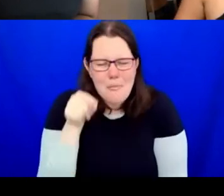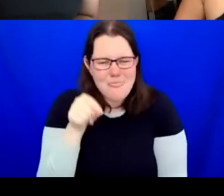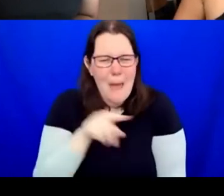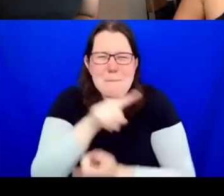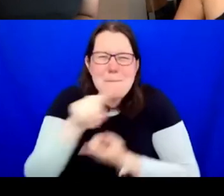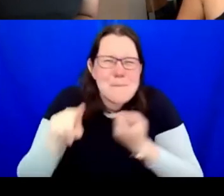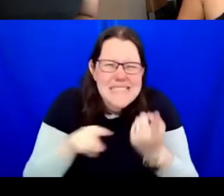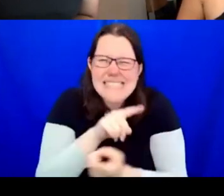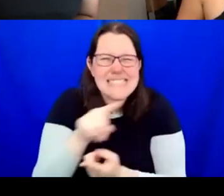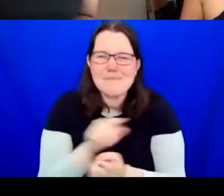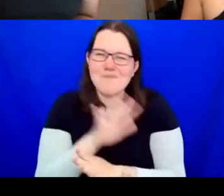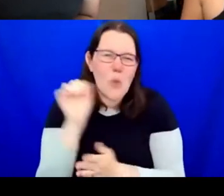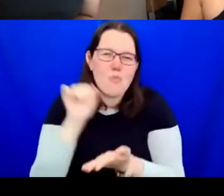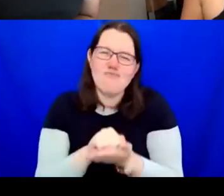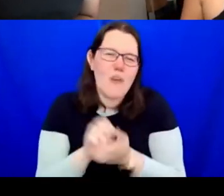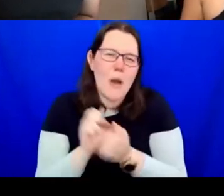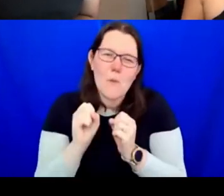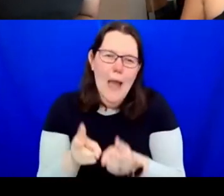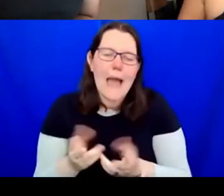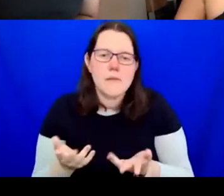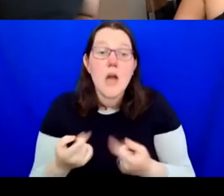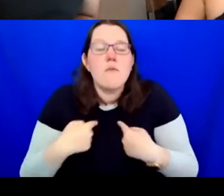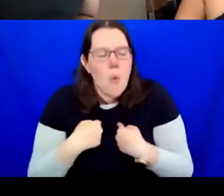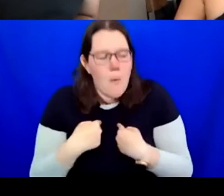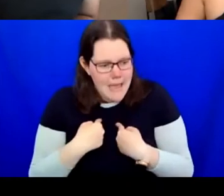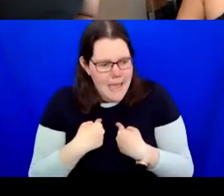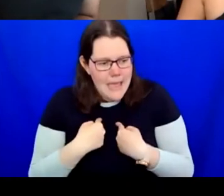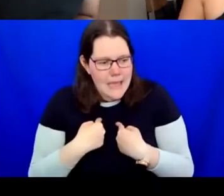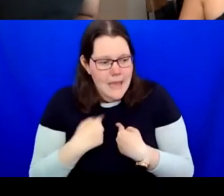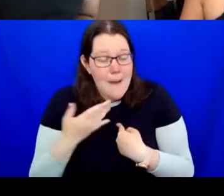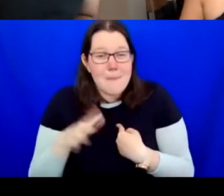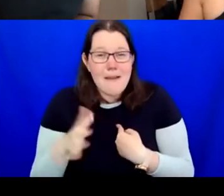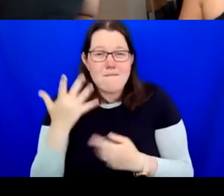Certainly, for me, it was trying to over the five years, I will have been there five years this